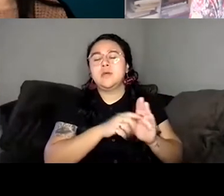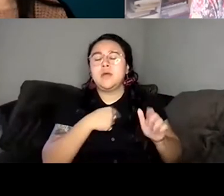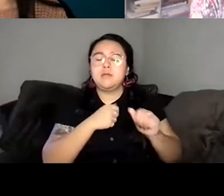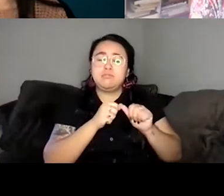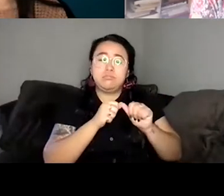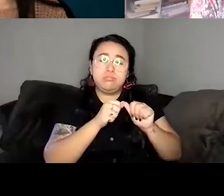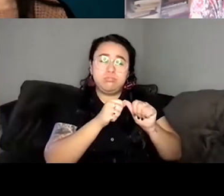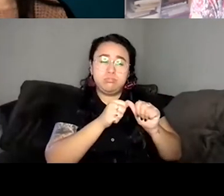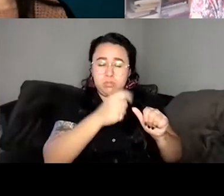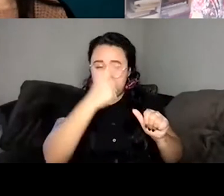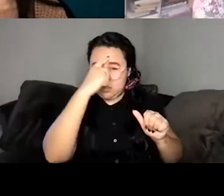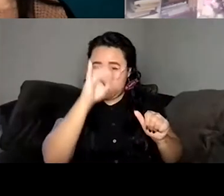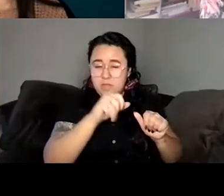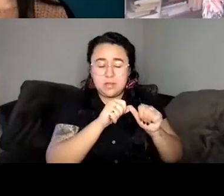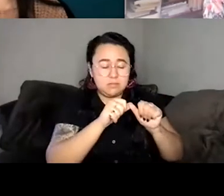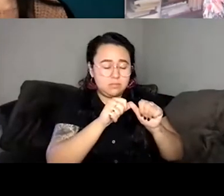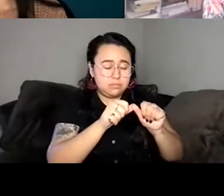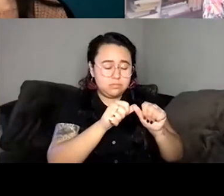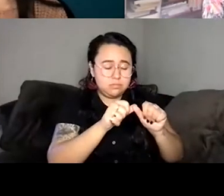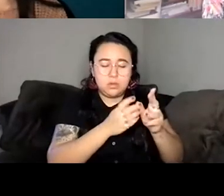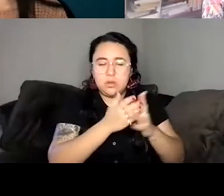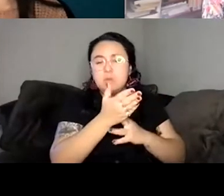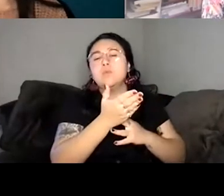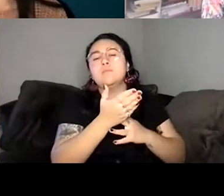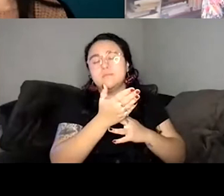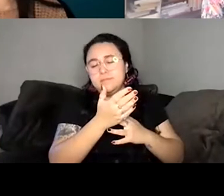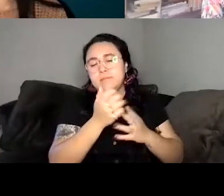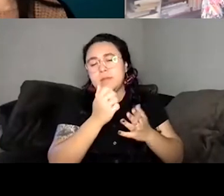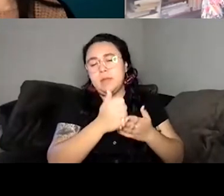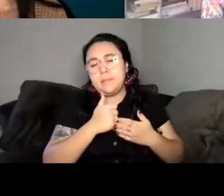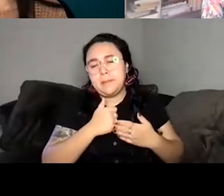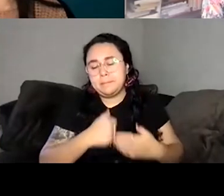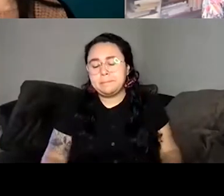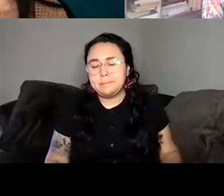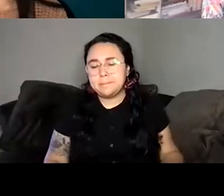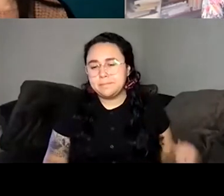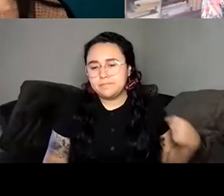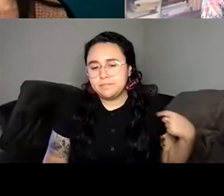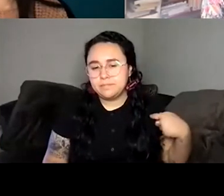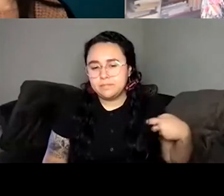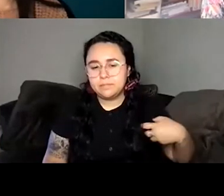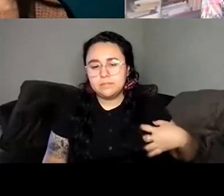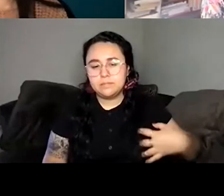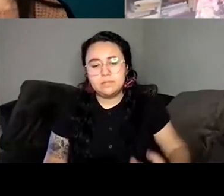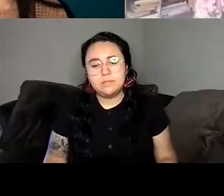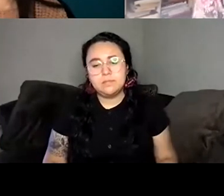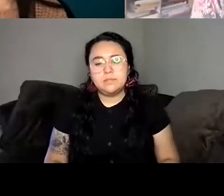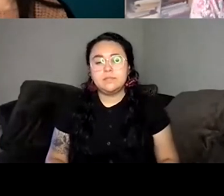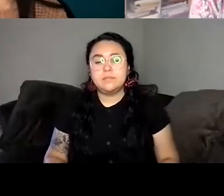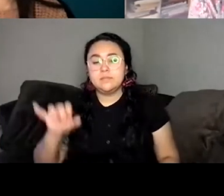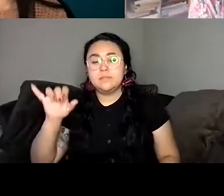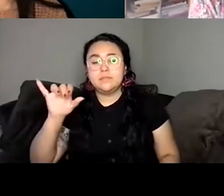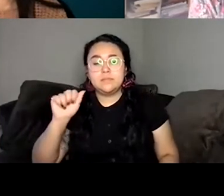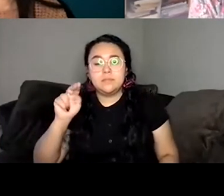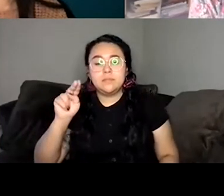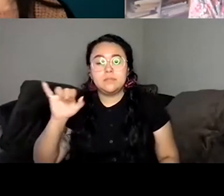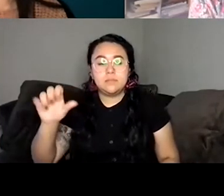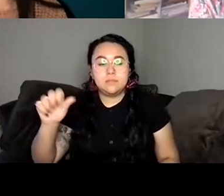Unknown Speaker well, that was also such a beautiful answer,